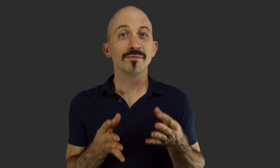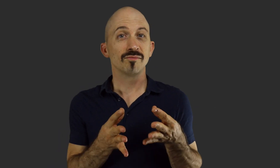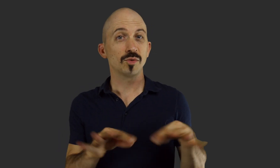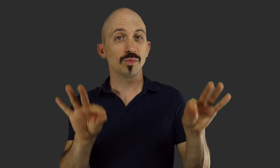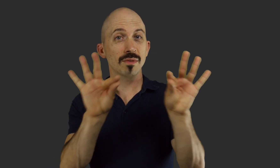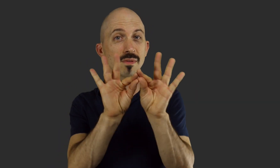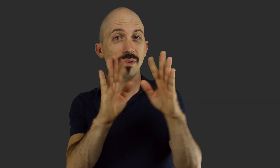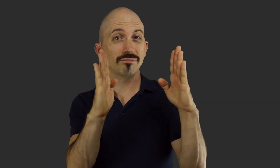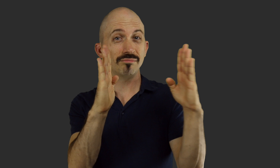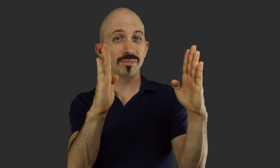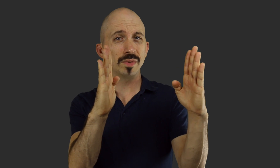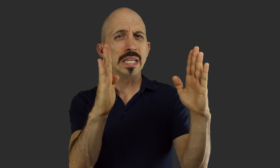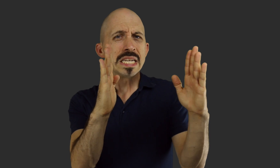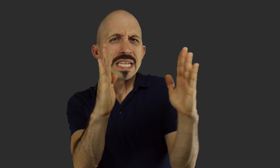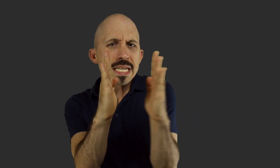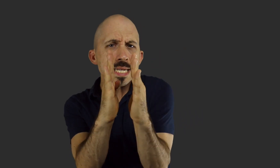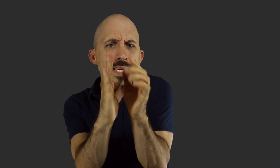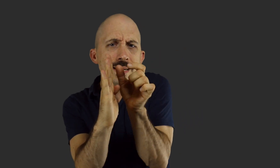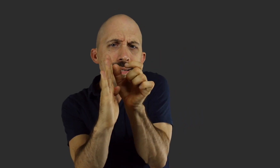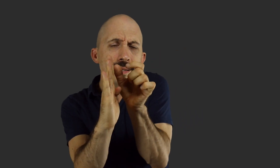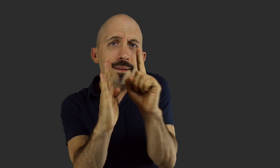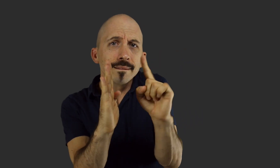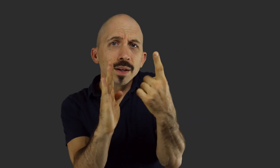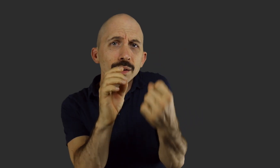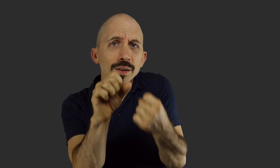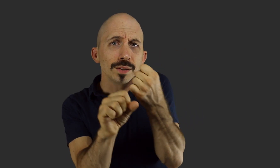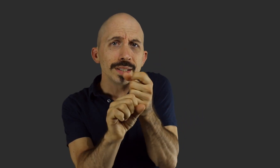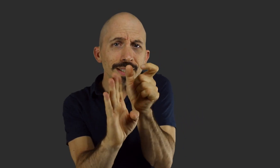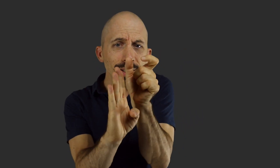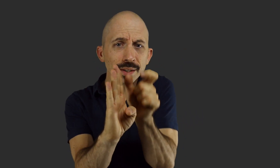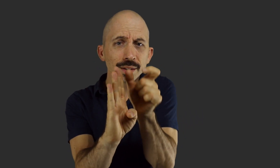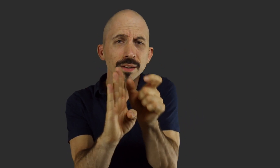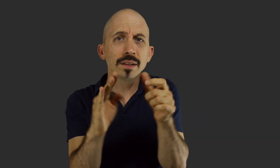Within this critical period, from the first year –